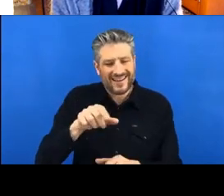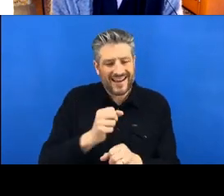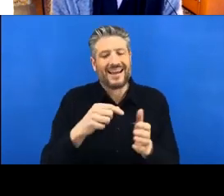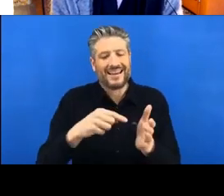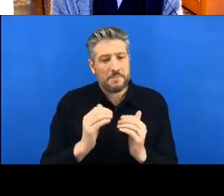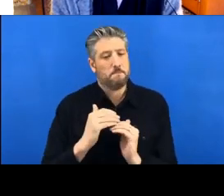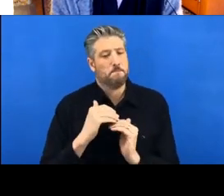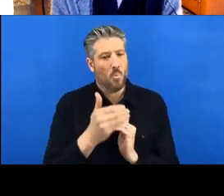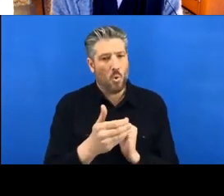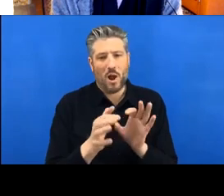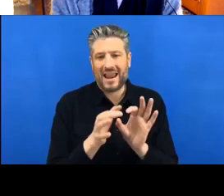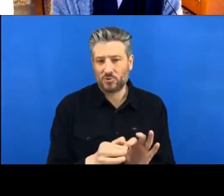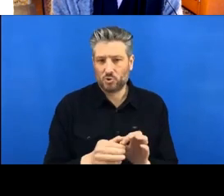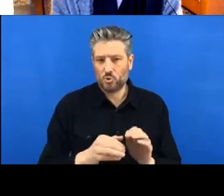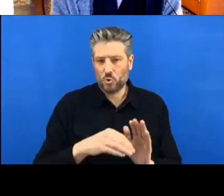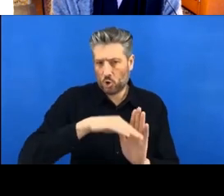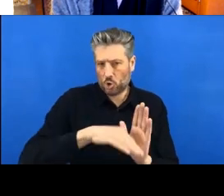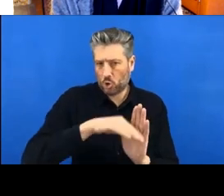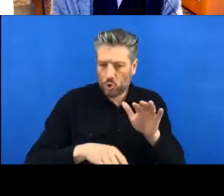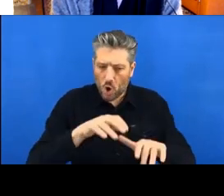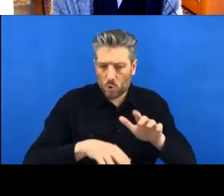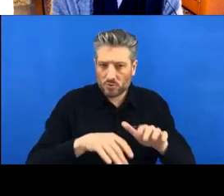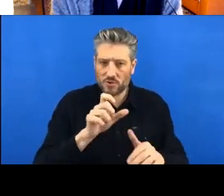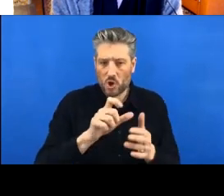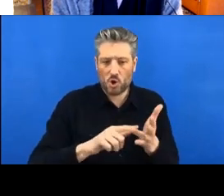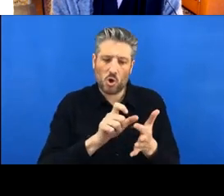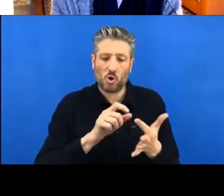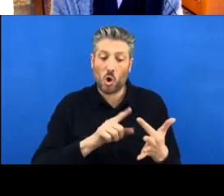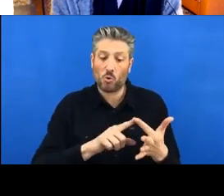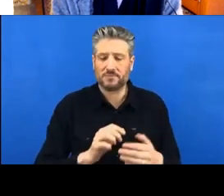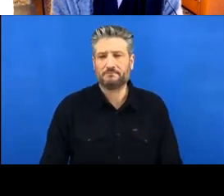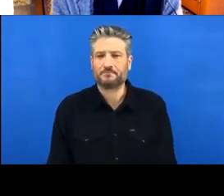Okay, and how does it work? Well you can access it- oh yeah, what did I want to say before that?